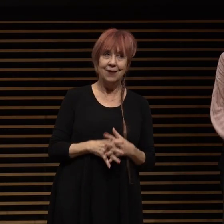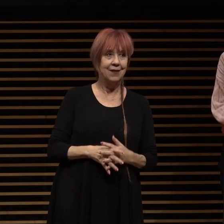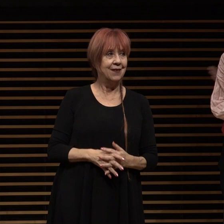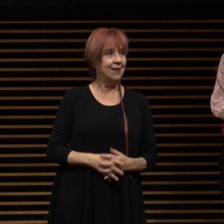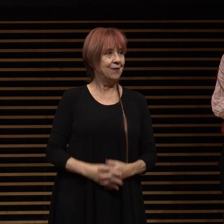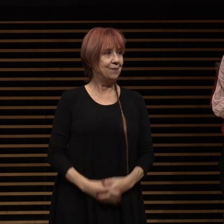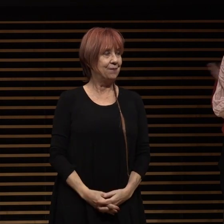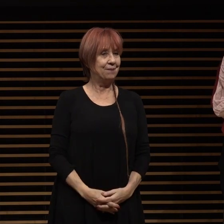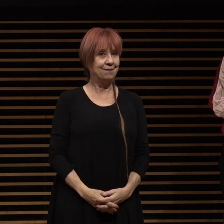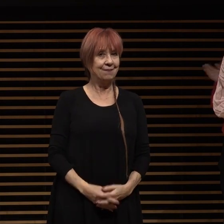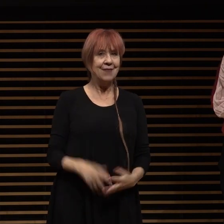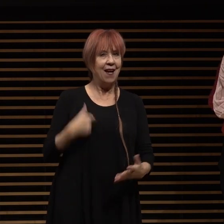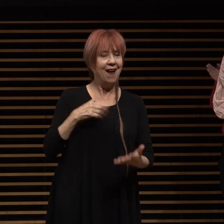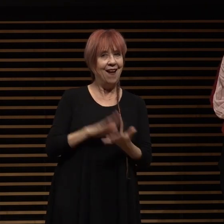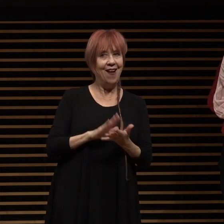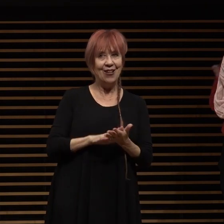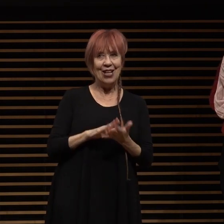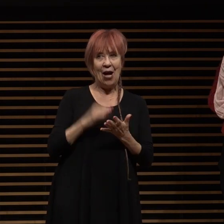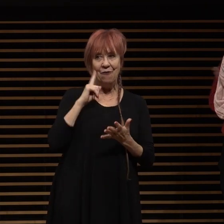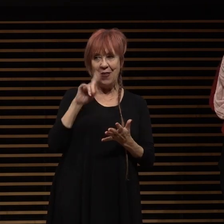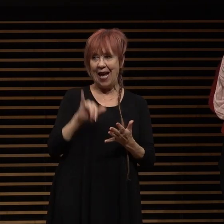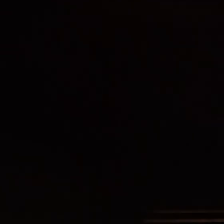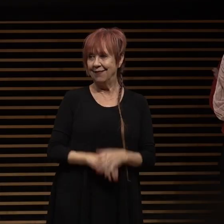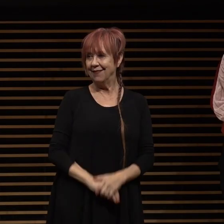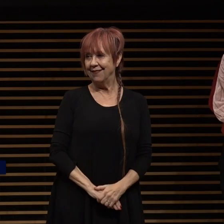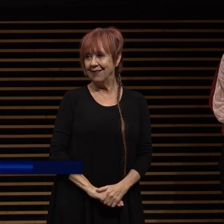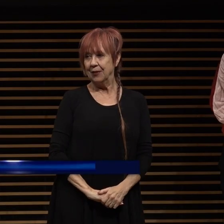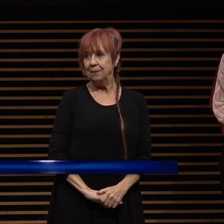i'll clap for that